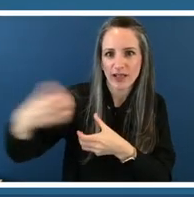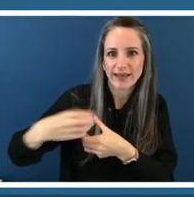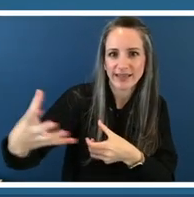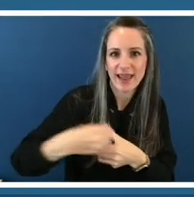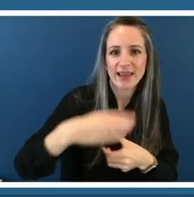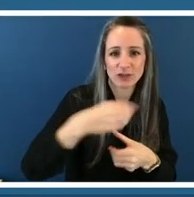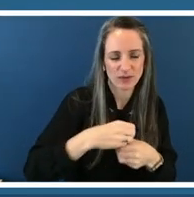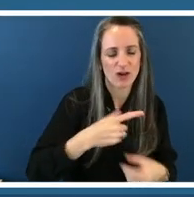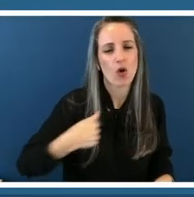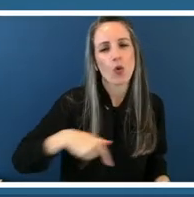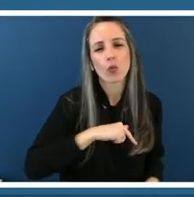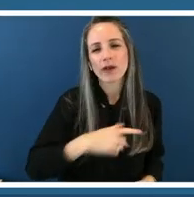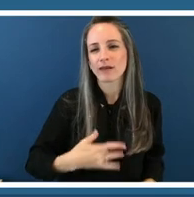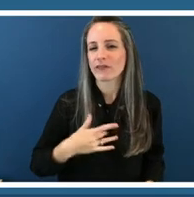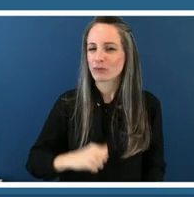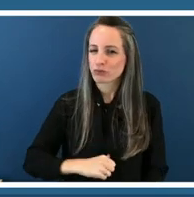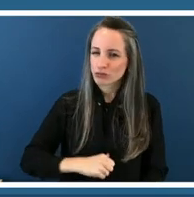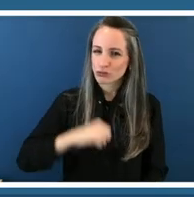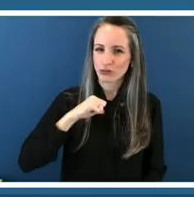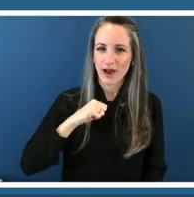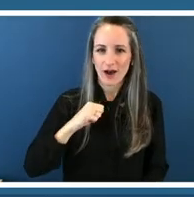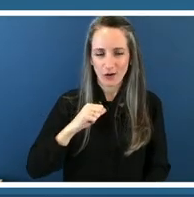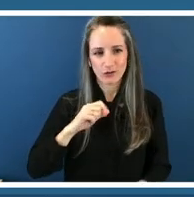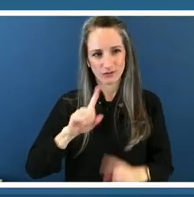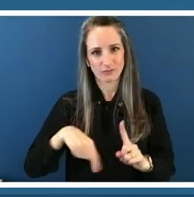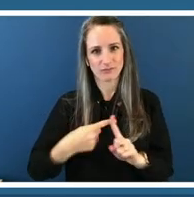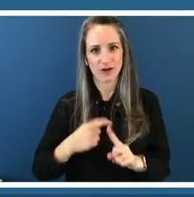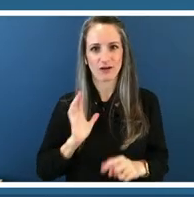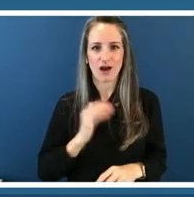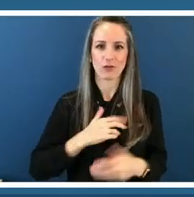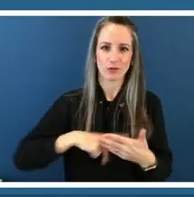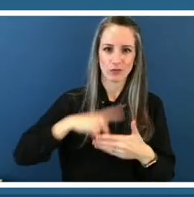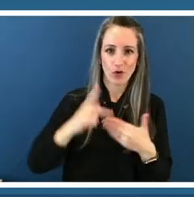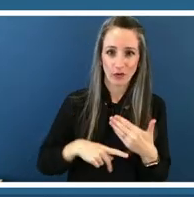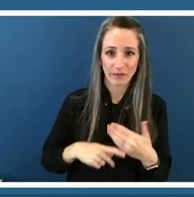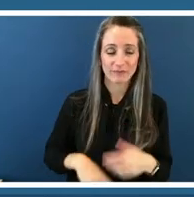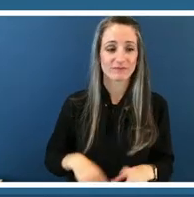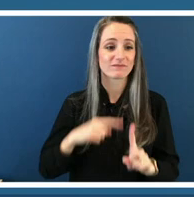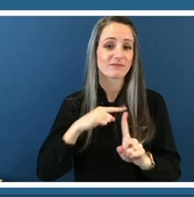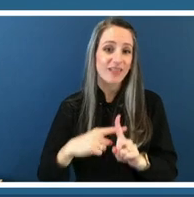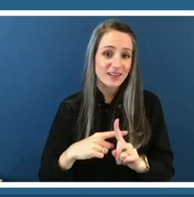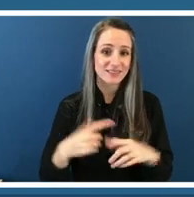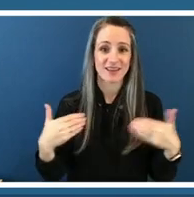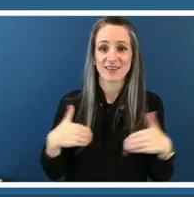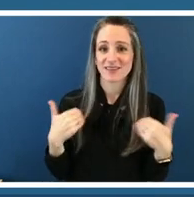and pride ourselves on um and it also allows the young people to give